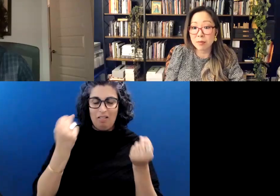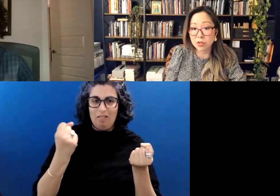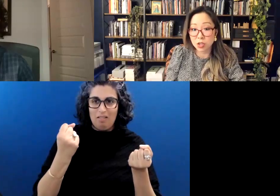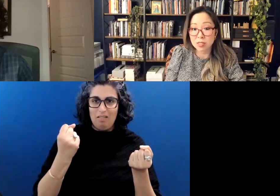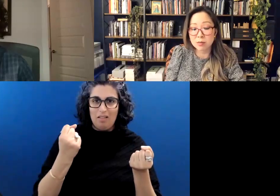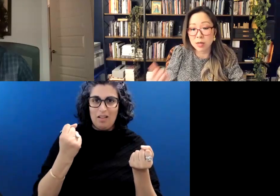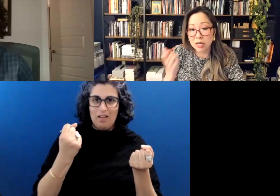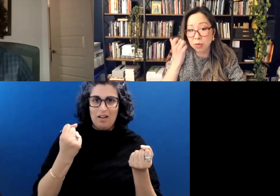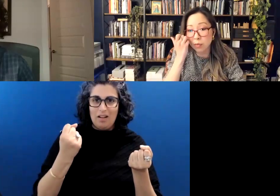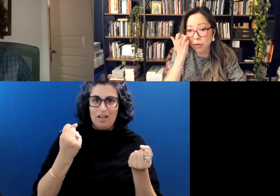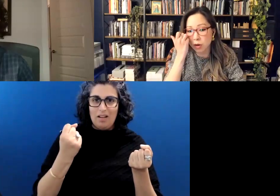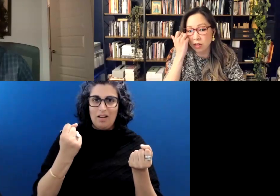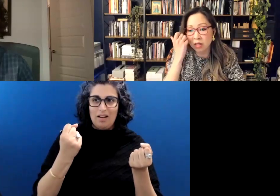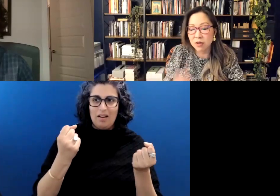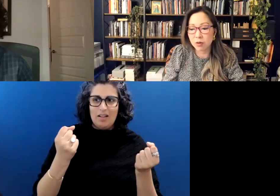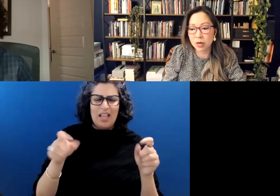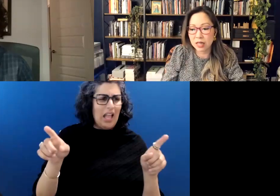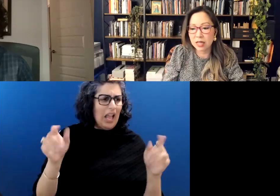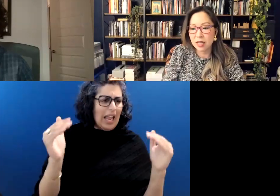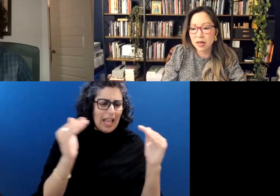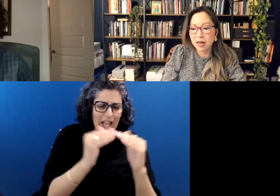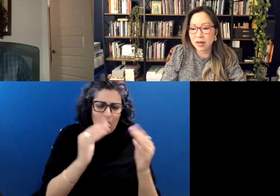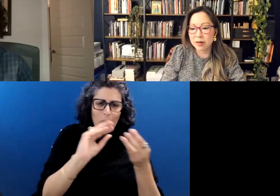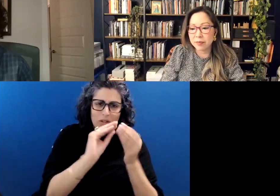that just as many people are living with.